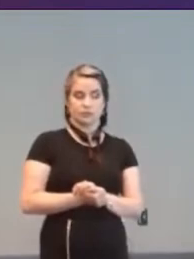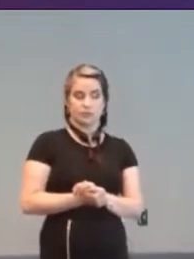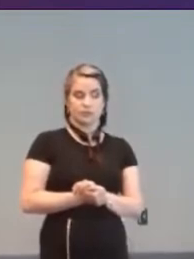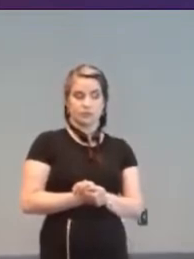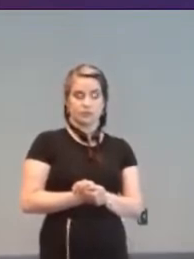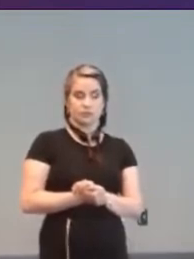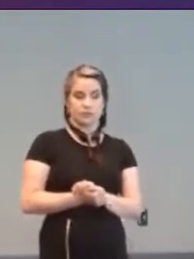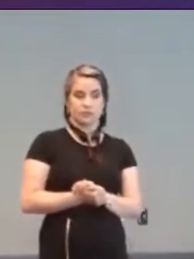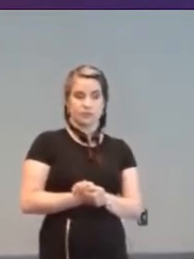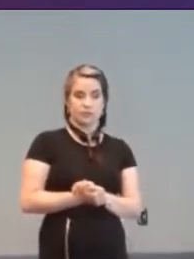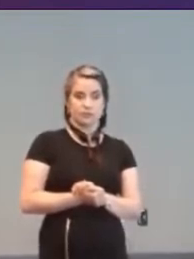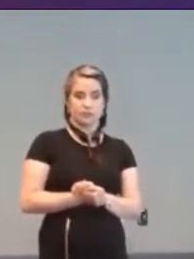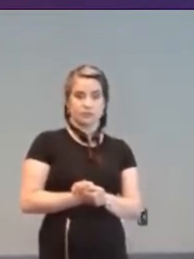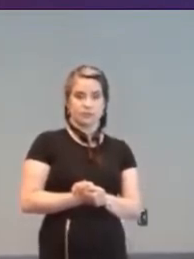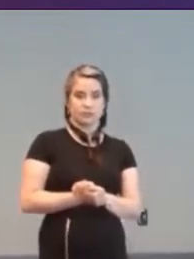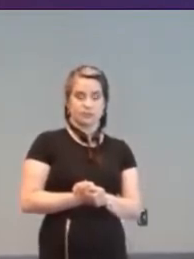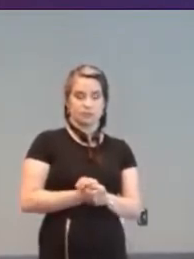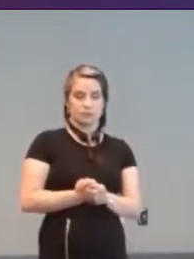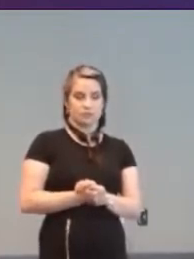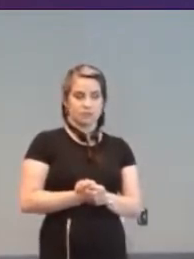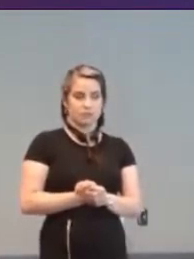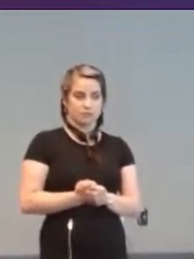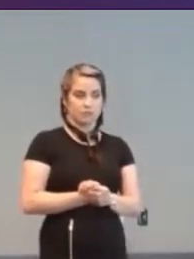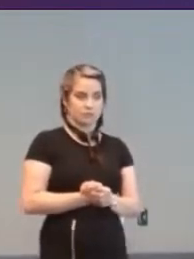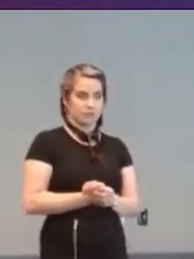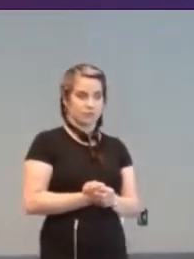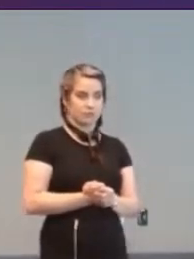[metallic SFX]